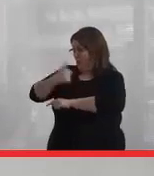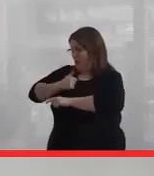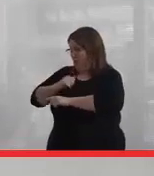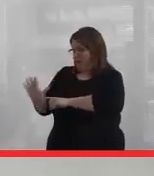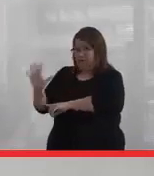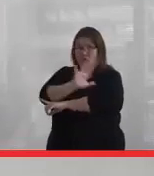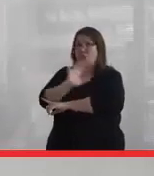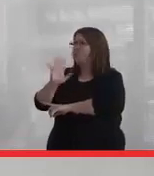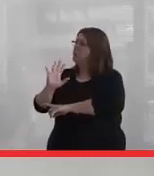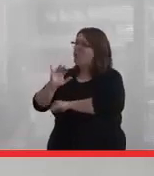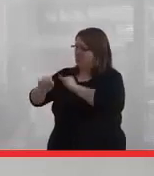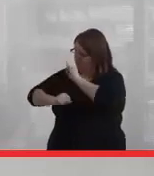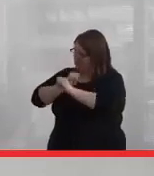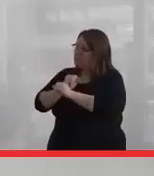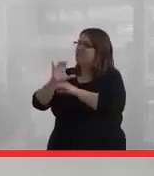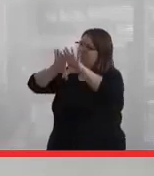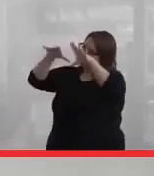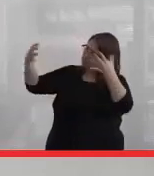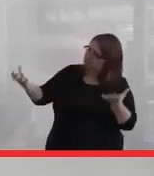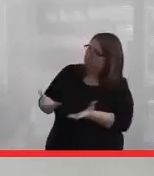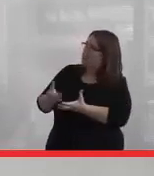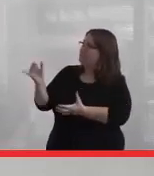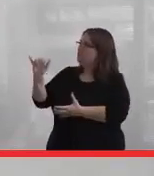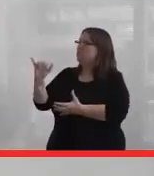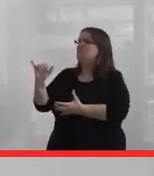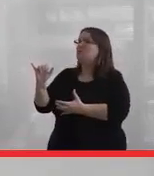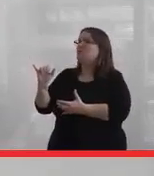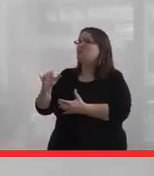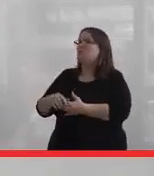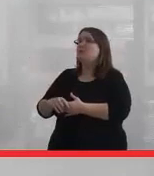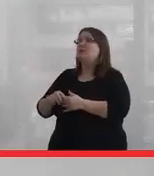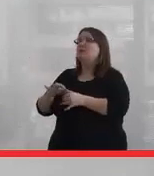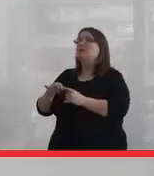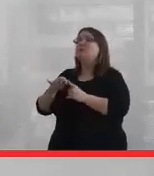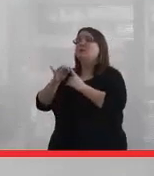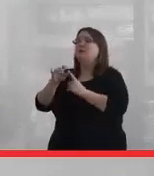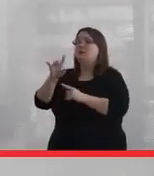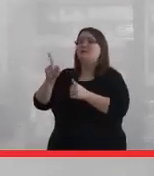it's been international as well, especially while I was at First Nations Technical Institute.